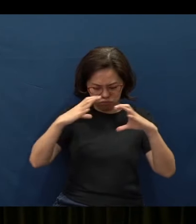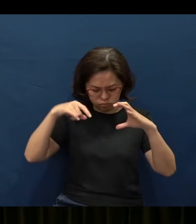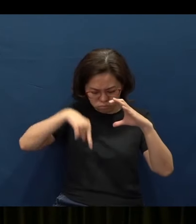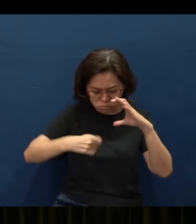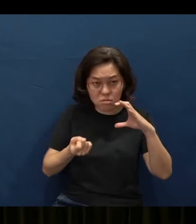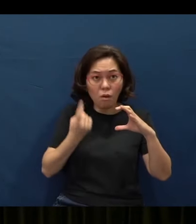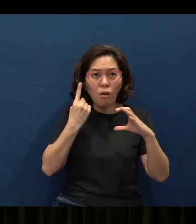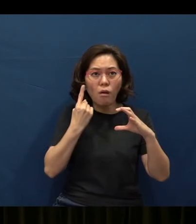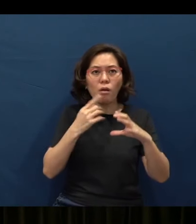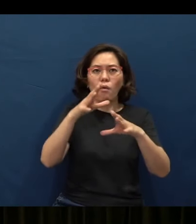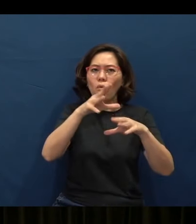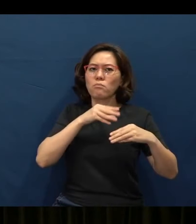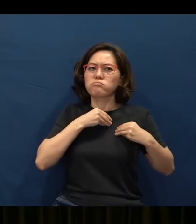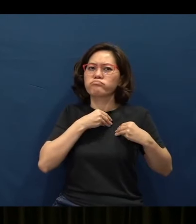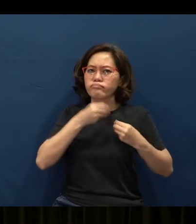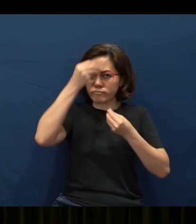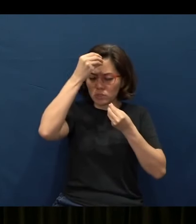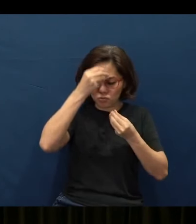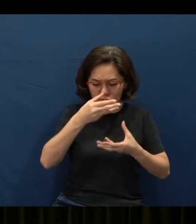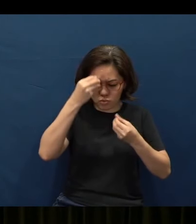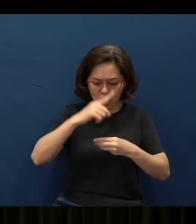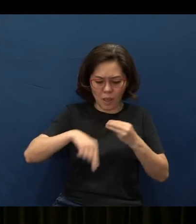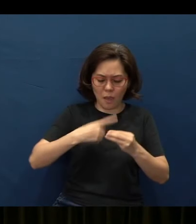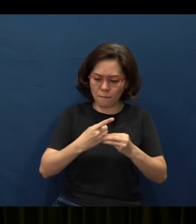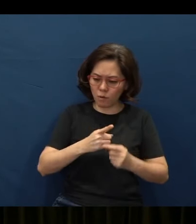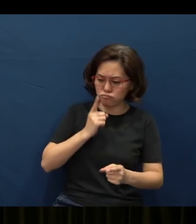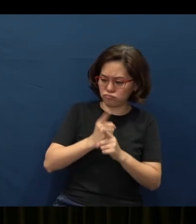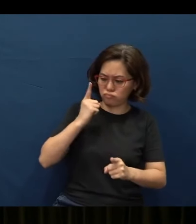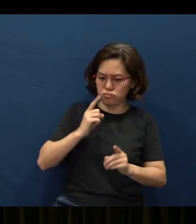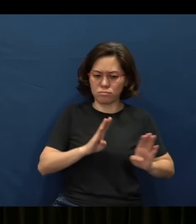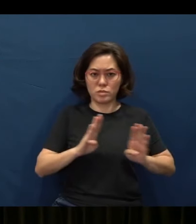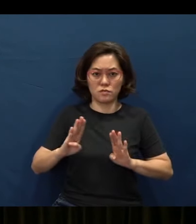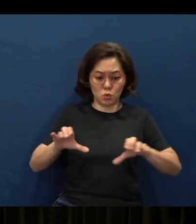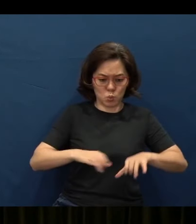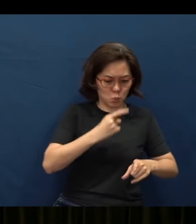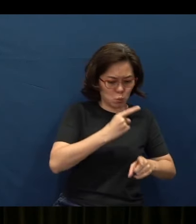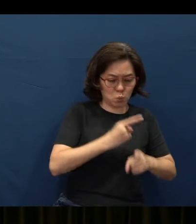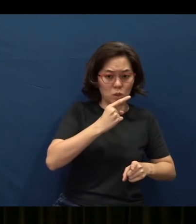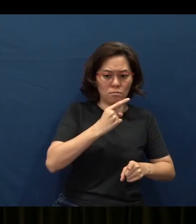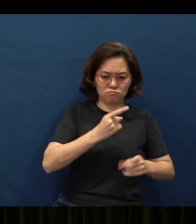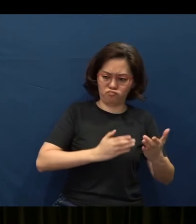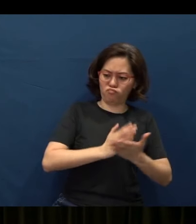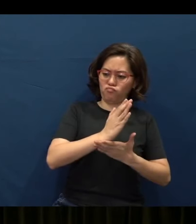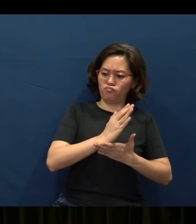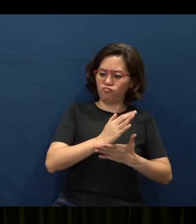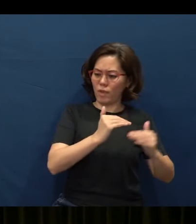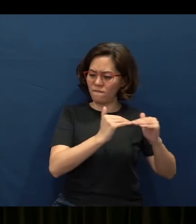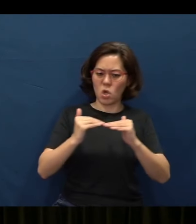for receiving instruction in prudent behavior, doing what is right and just and fair;